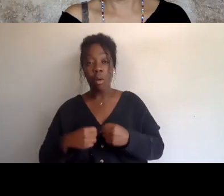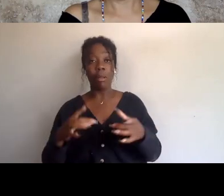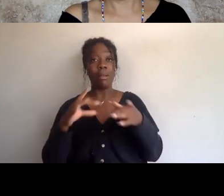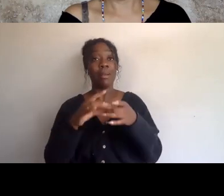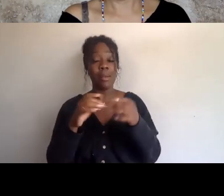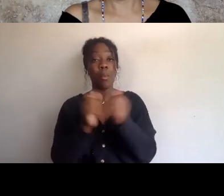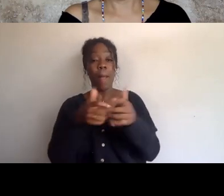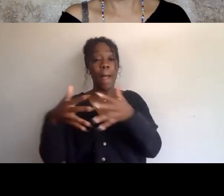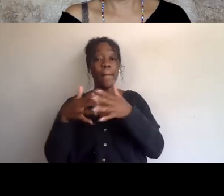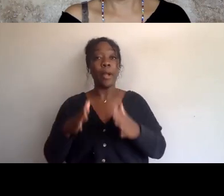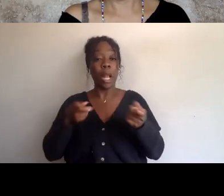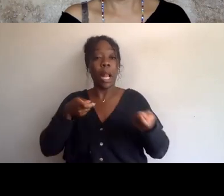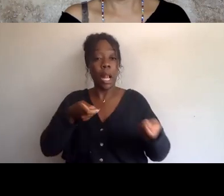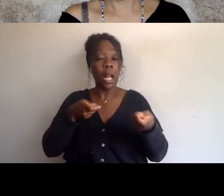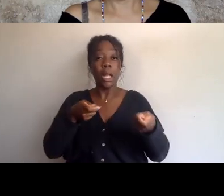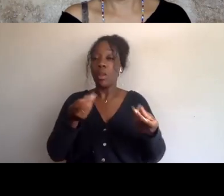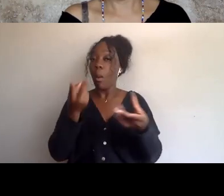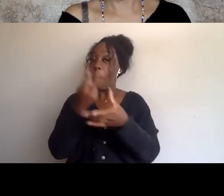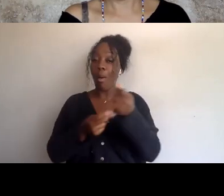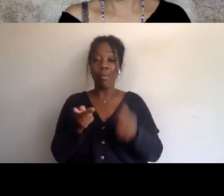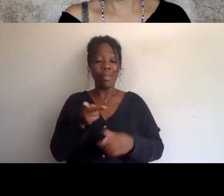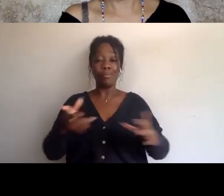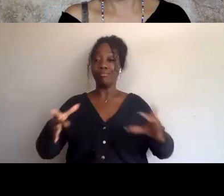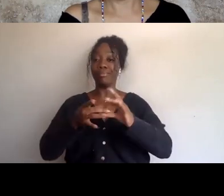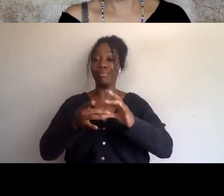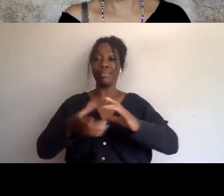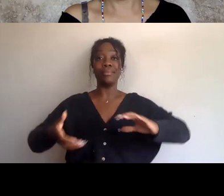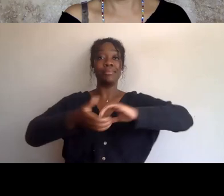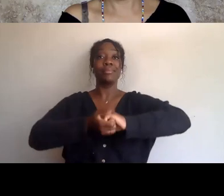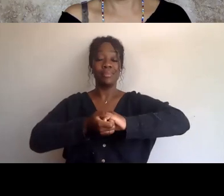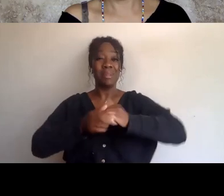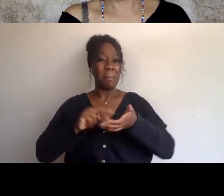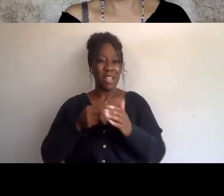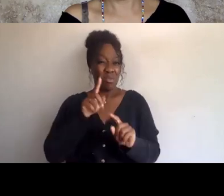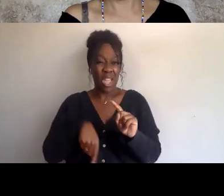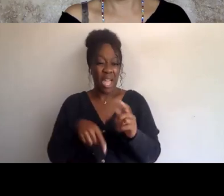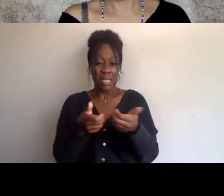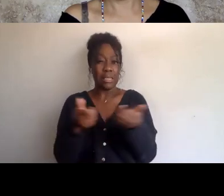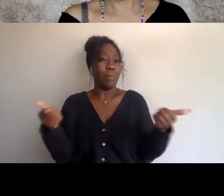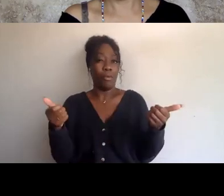They work hand in had with American imperialism, thus they can hardly be a liberation movement.